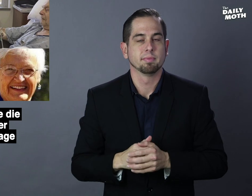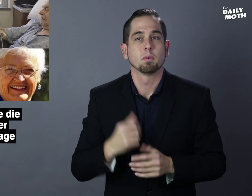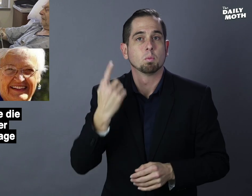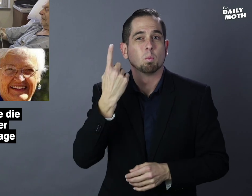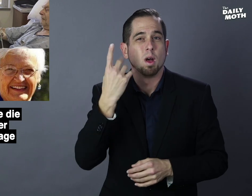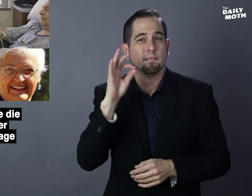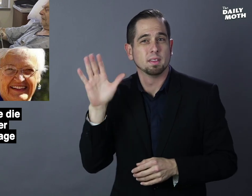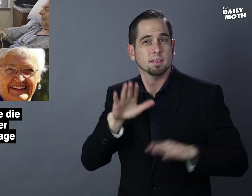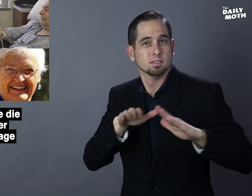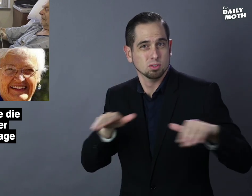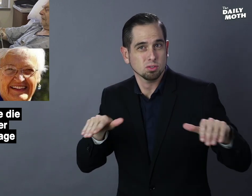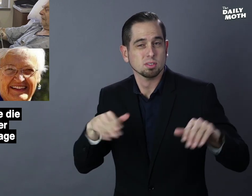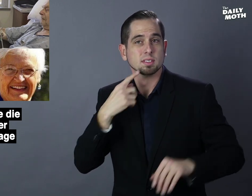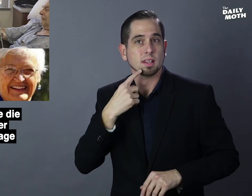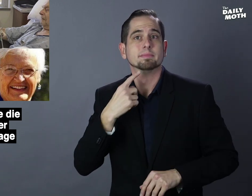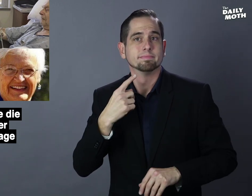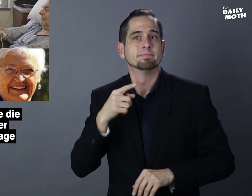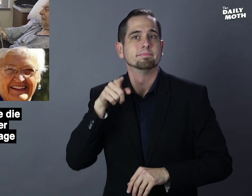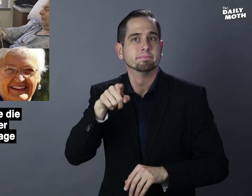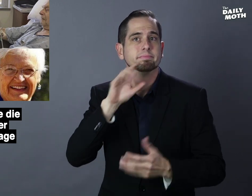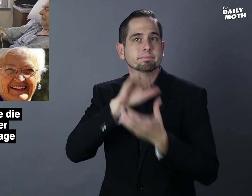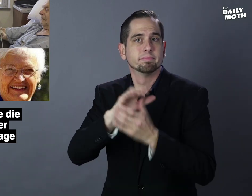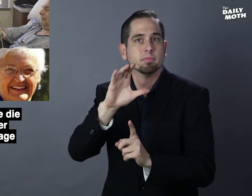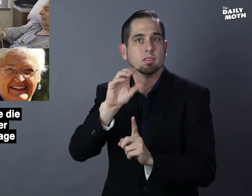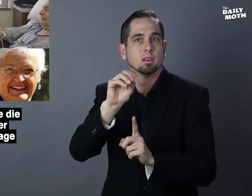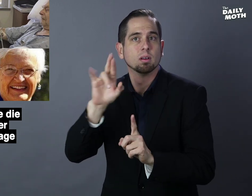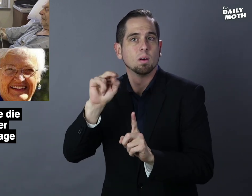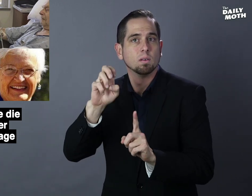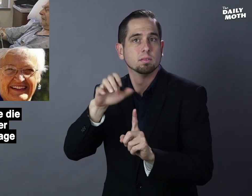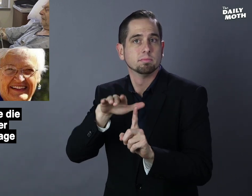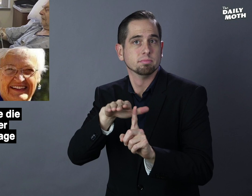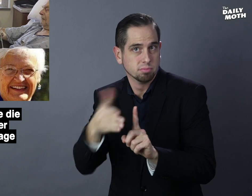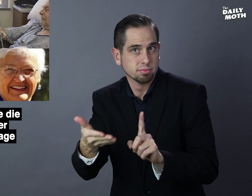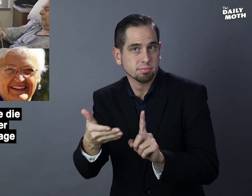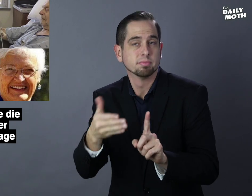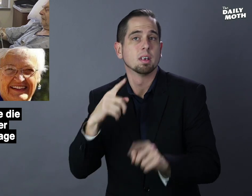One of their children said when Corrine passed away,